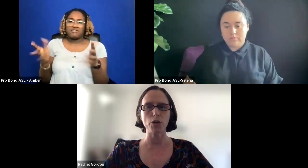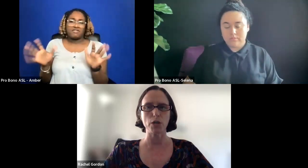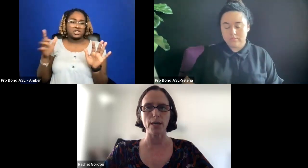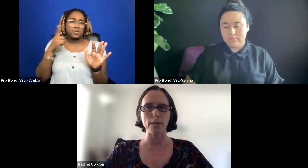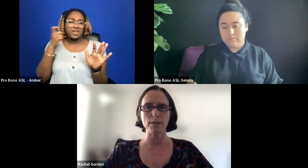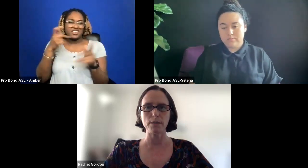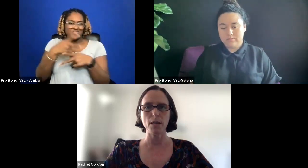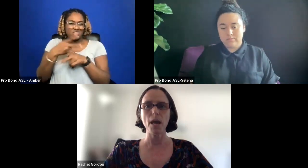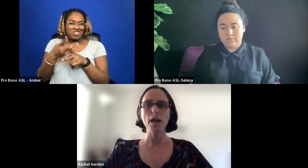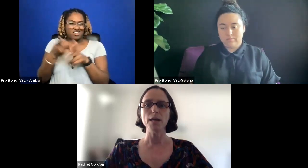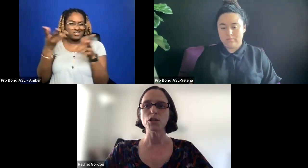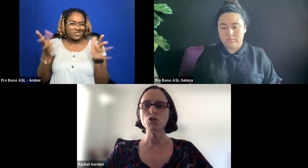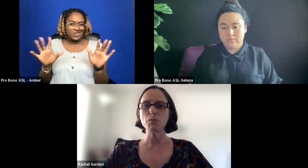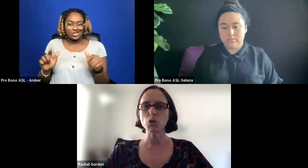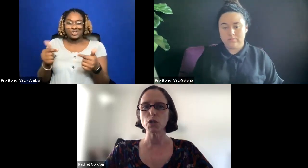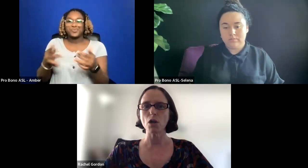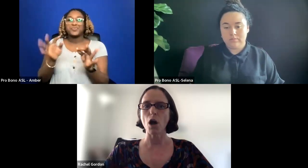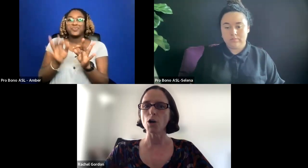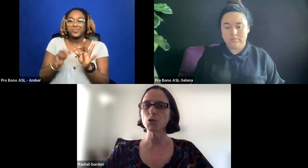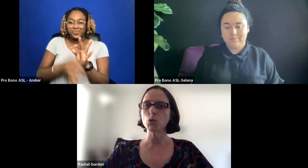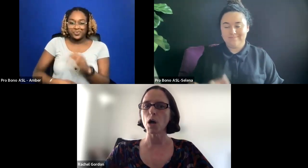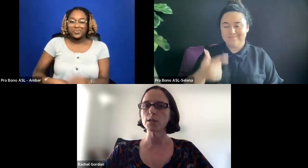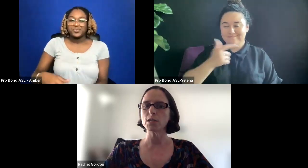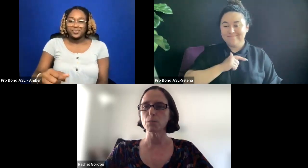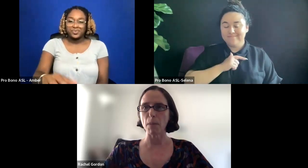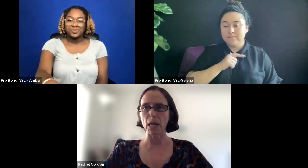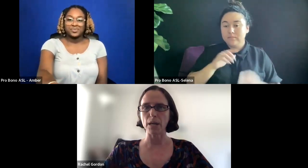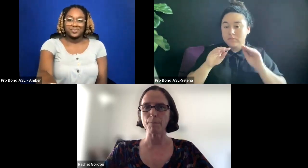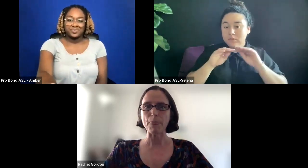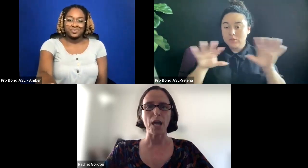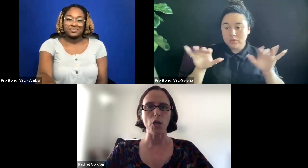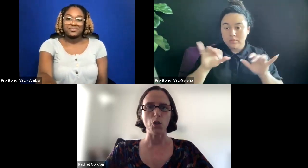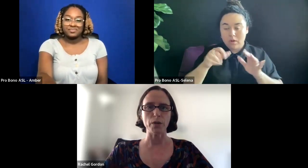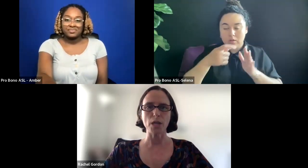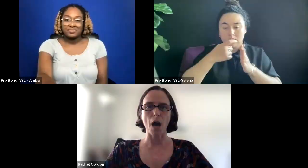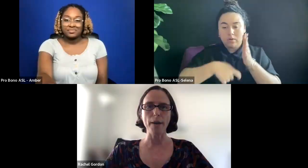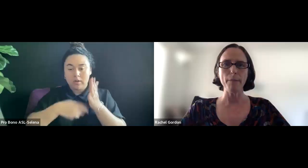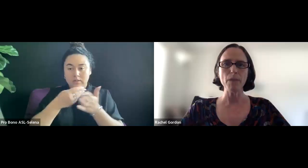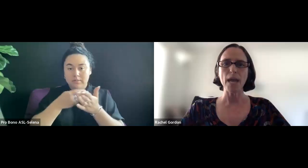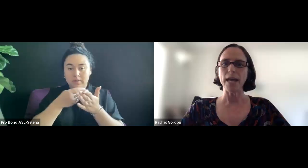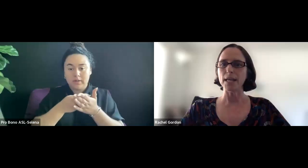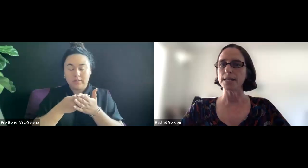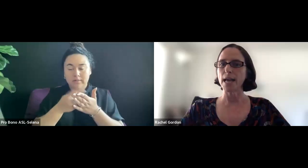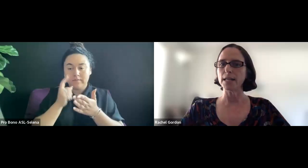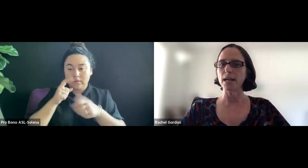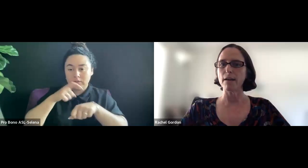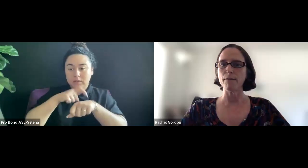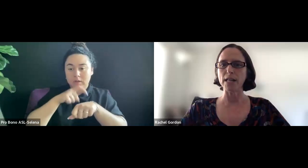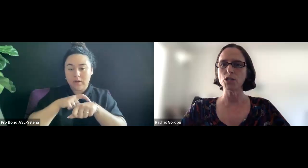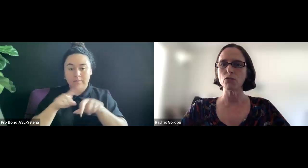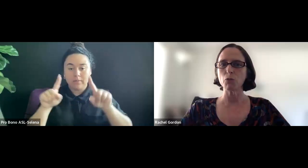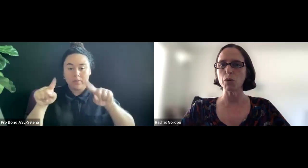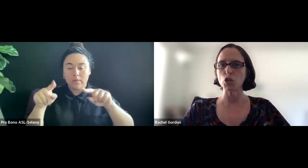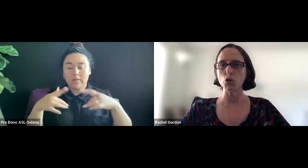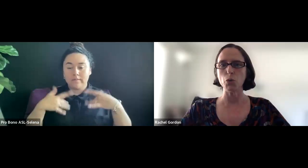DISTRIBUTION ALSO COSTS MONEY AND YOUR TIME AND ATTENDING EVENTS THROUGH WHICH YOU CAN SET UP